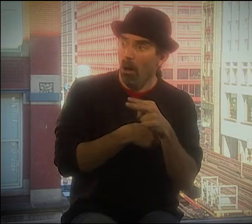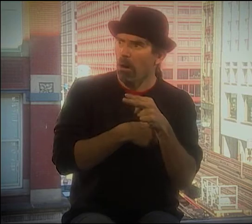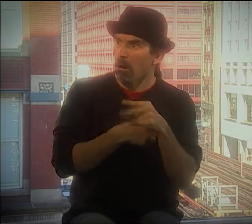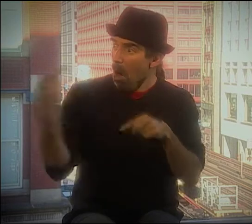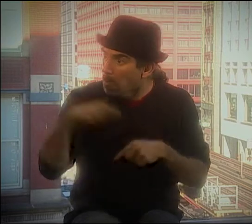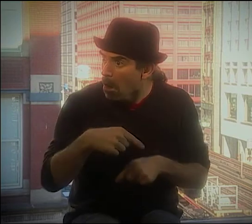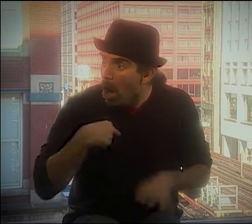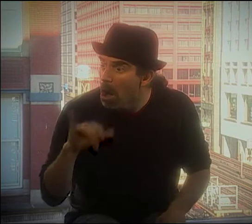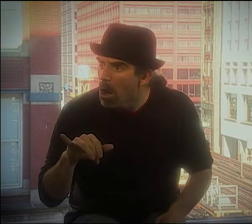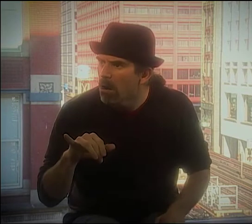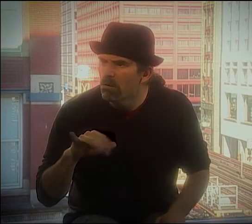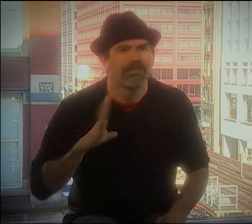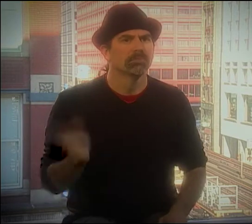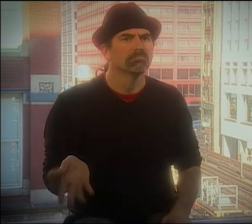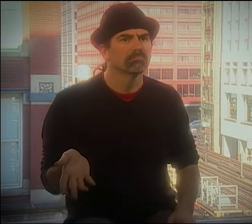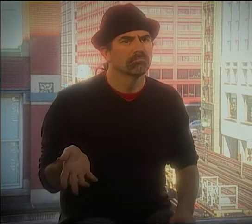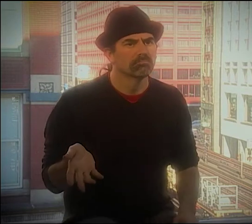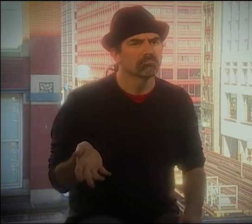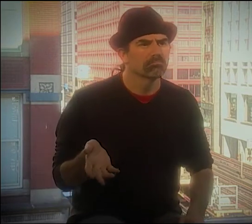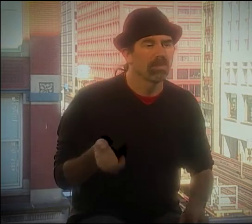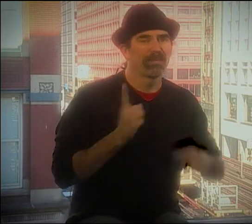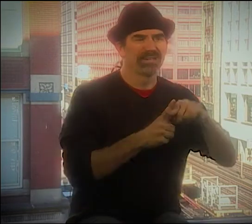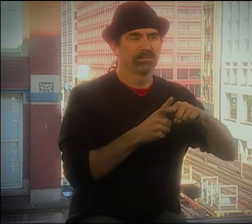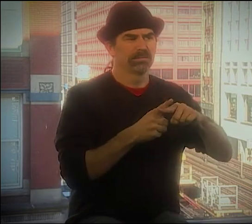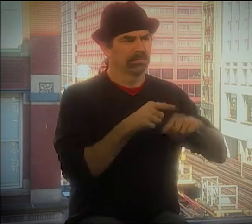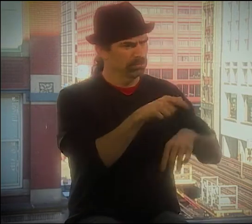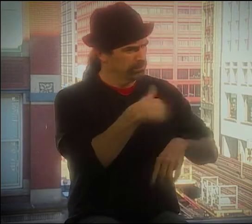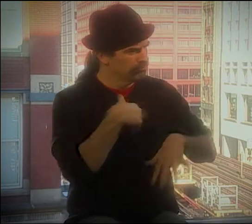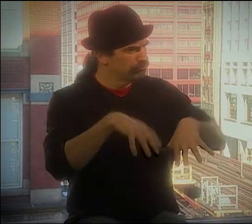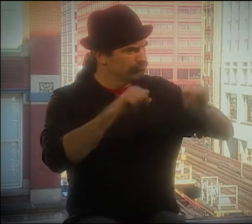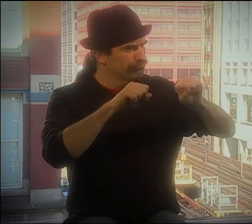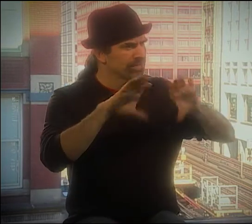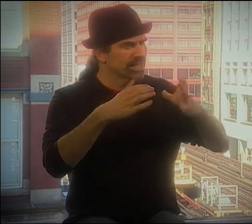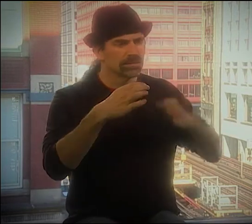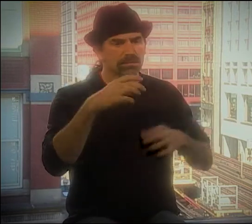WE TALKED ABOUT HIM IN CLASS A LITTLE BIT. AND I SAID, "HE'S GONNA BE HERE?" AND HE SAID, "YEAH."